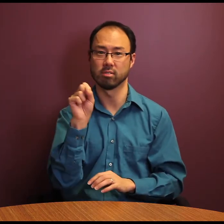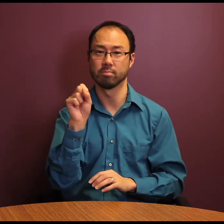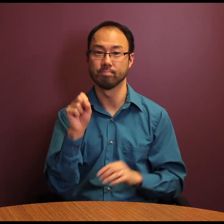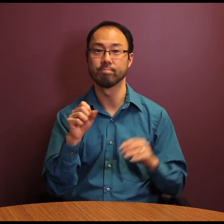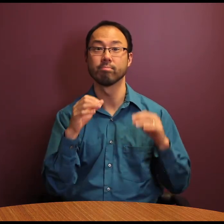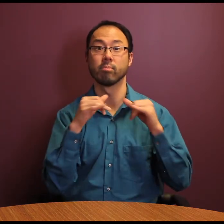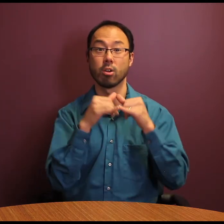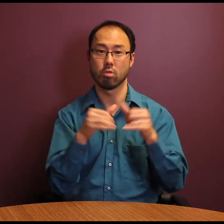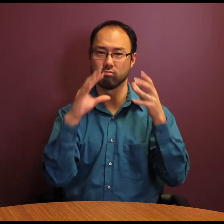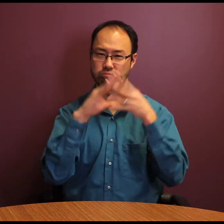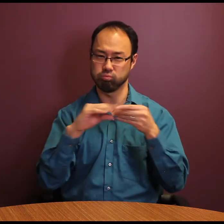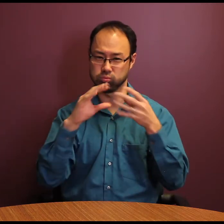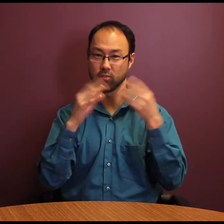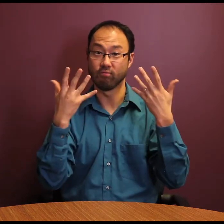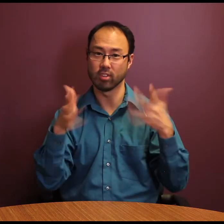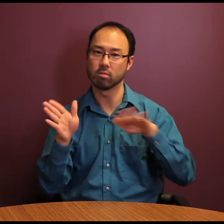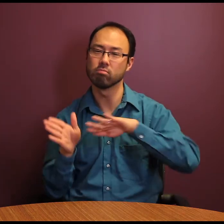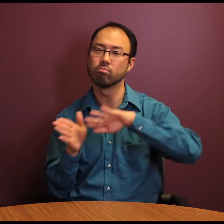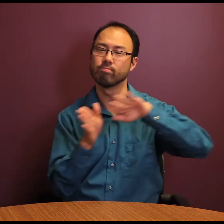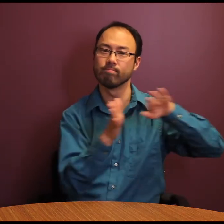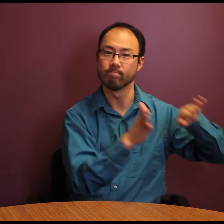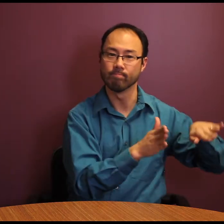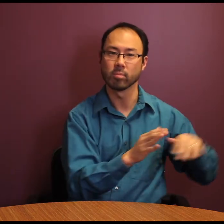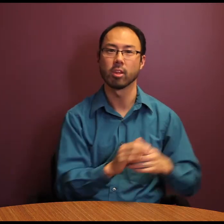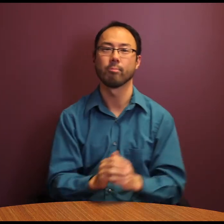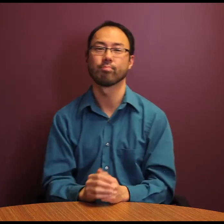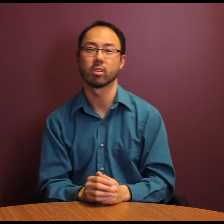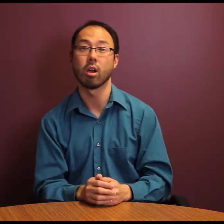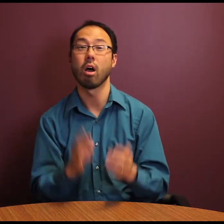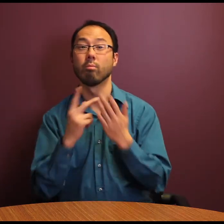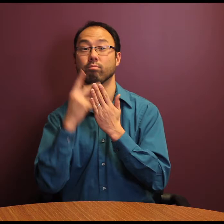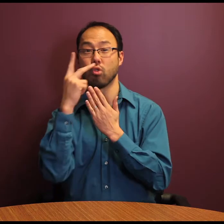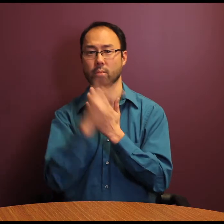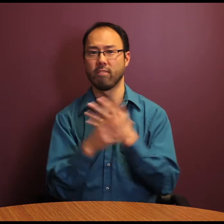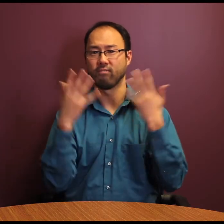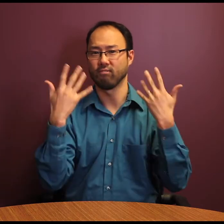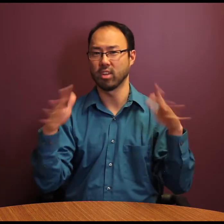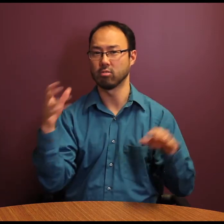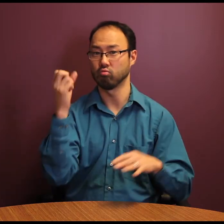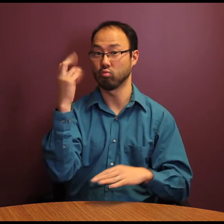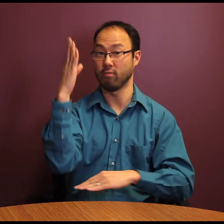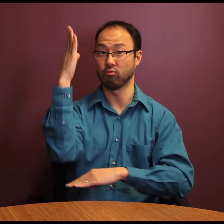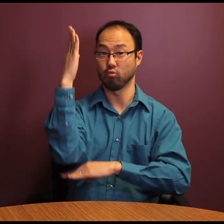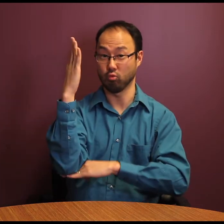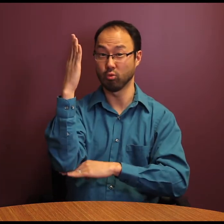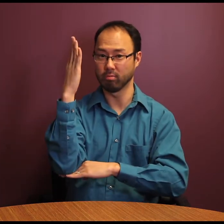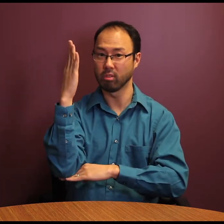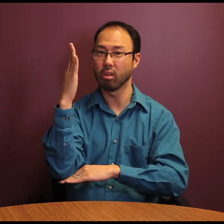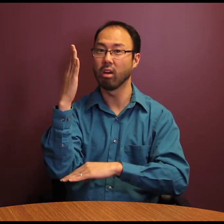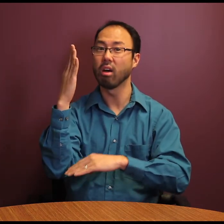Congratulations to all award recipients. If you will be joining us at the State House,